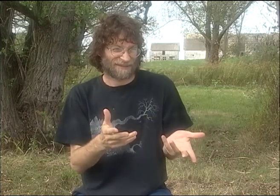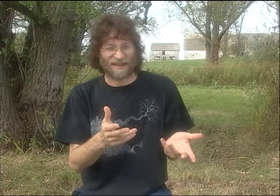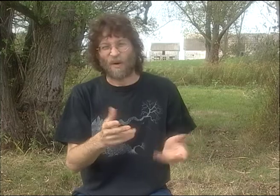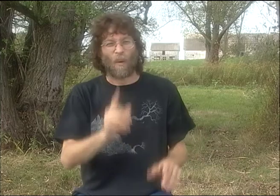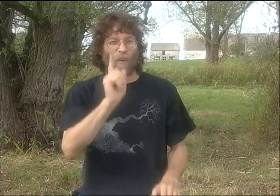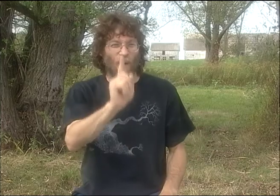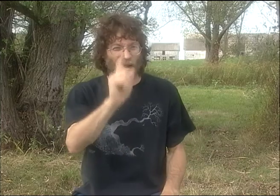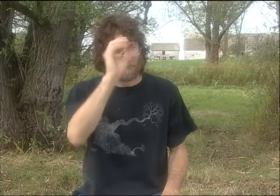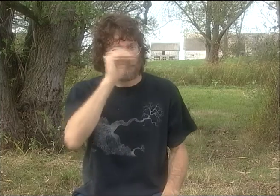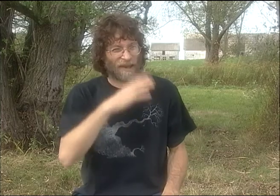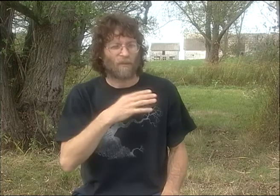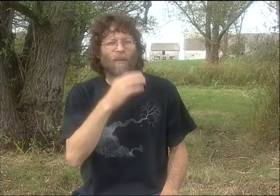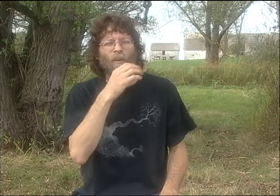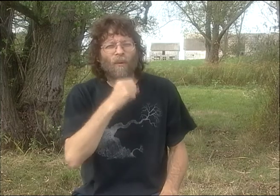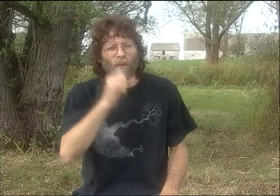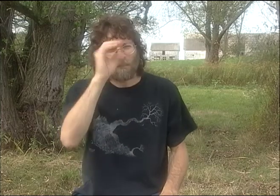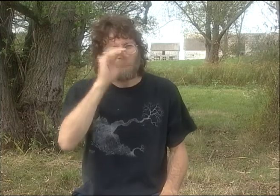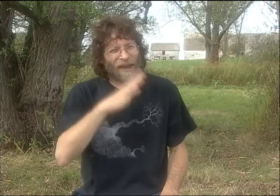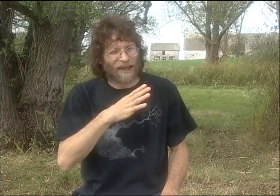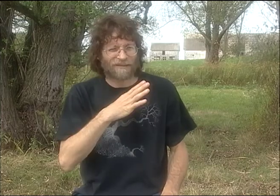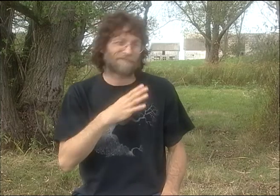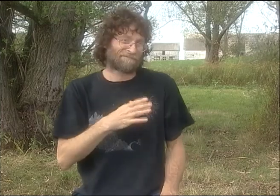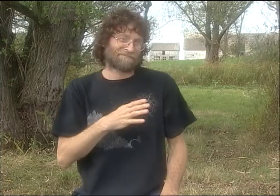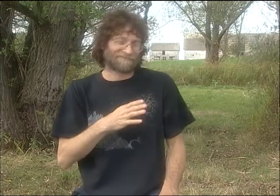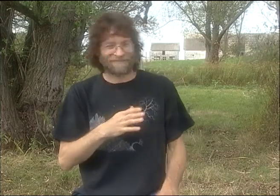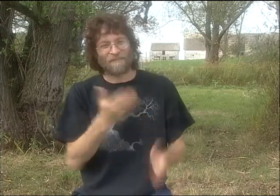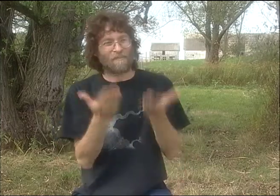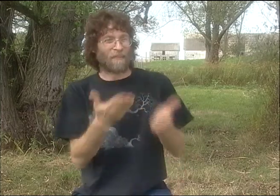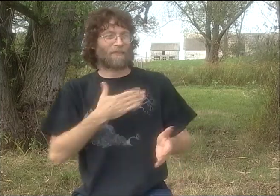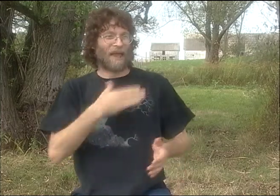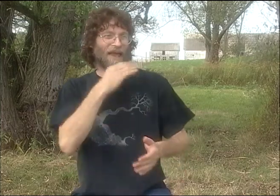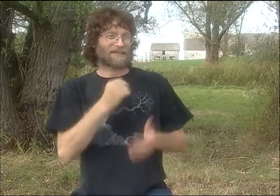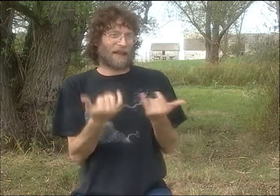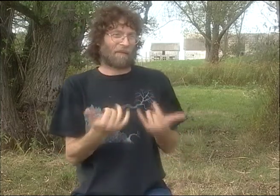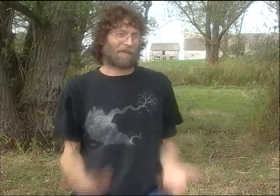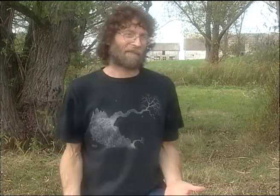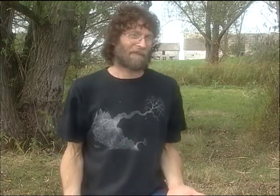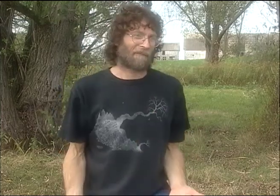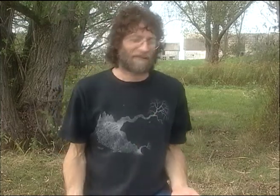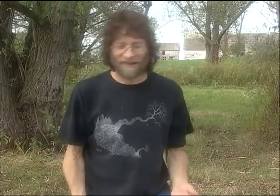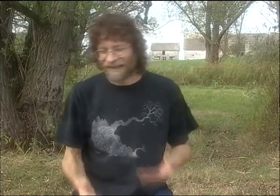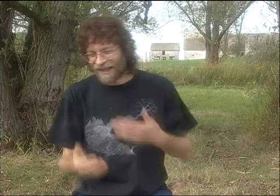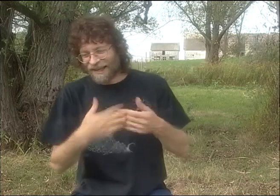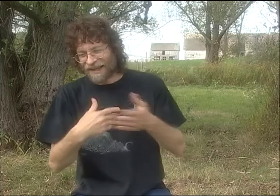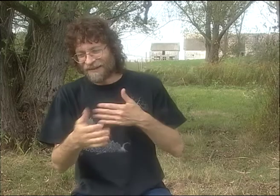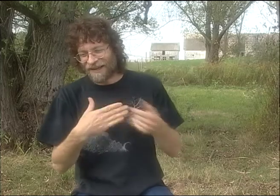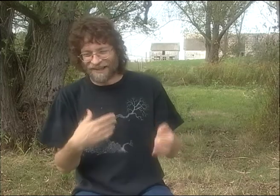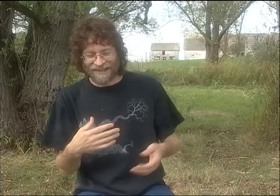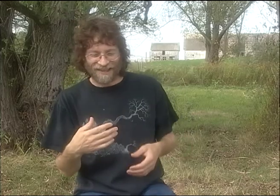SO I'M LOOKING AROUND THE TOWN WHERE I'M LIVING, AND THERE WERE JUST A FEW DEAF PEOPLE LIVED THERE, AND THERE WAS THIS ONE OLDER DEAF GUY